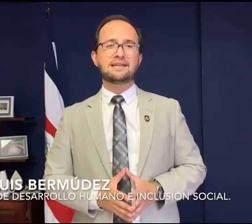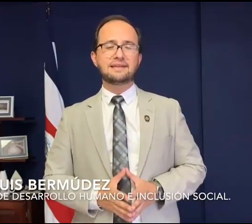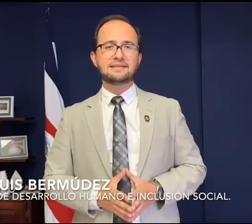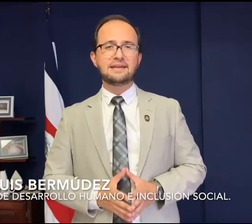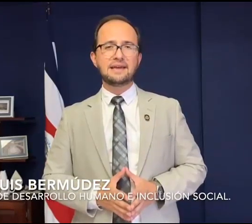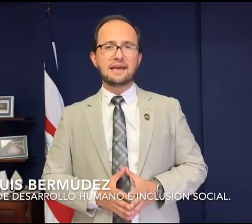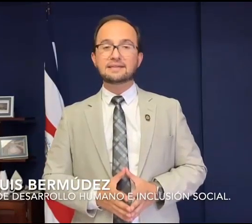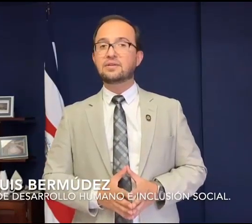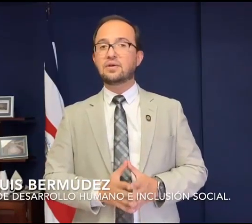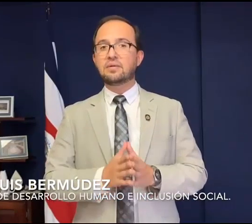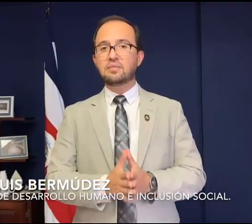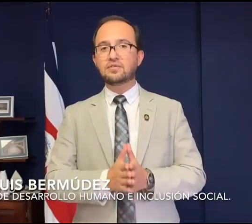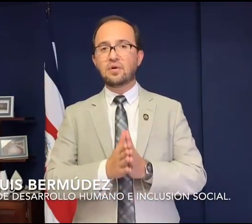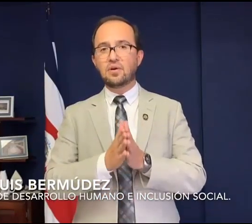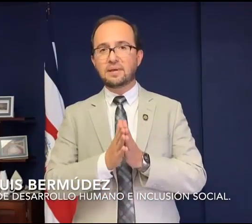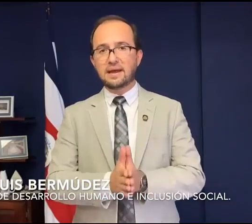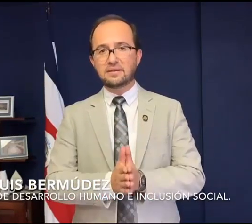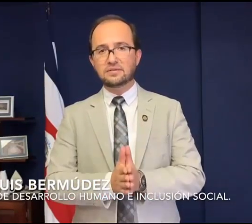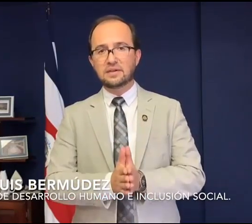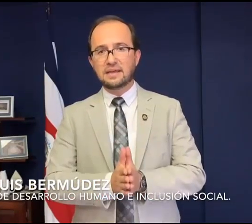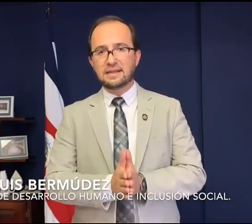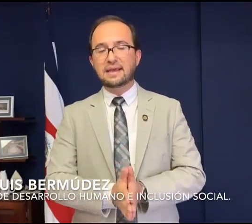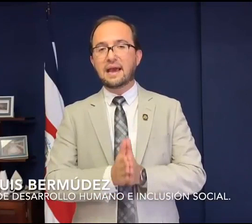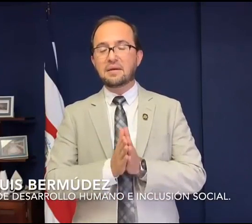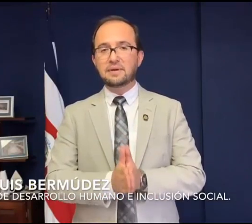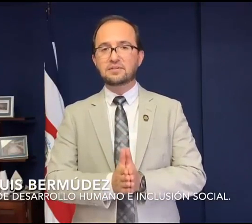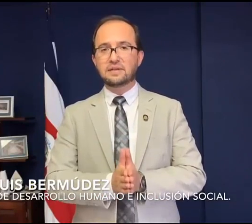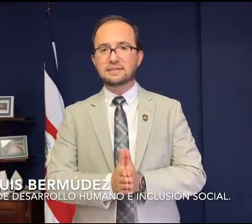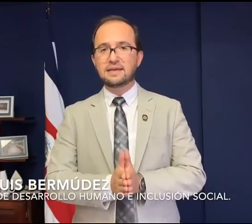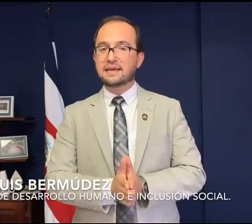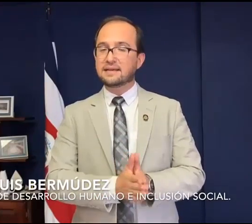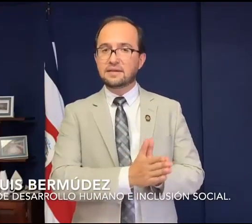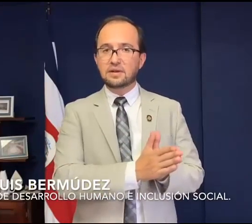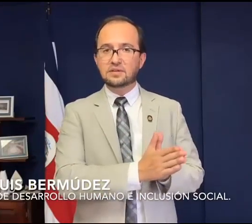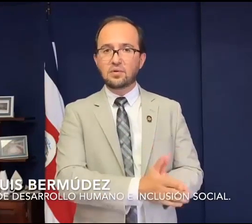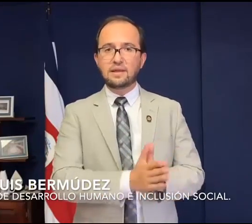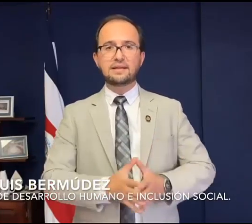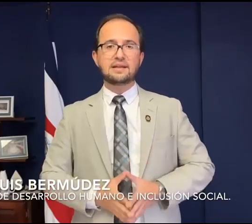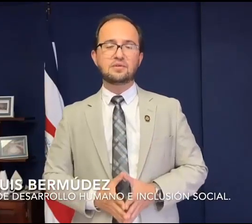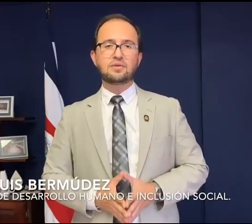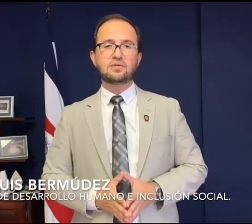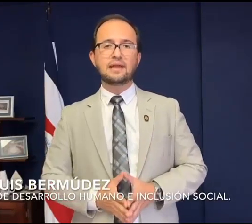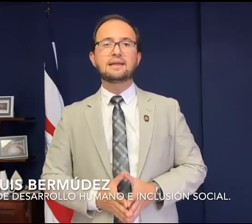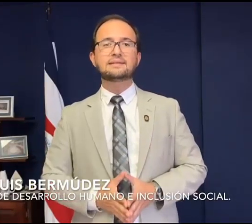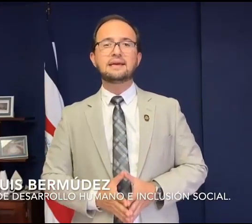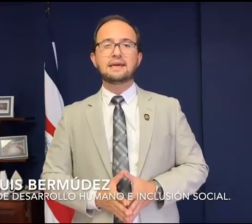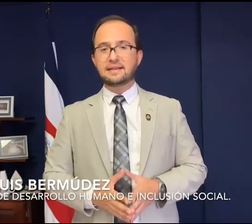behind, we should not say that there are people who have been excluded from opportunities and